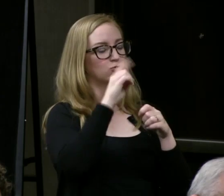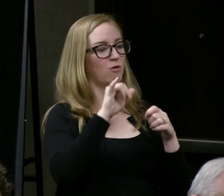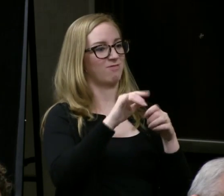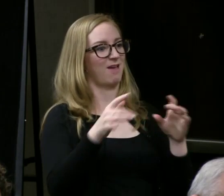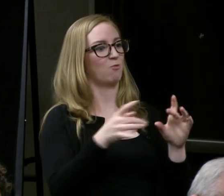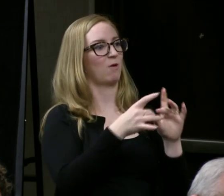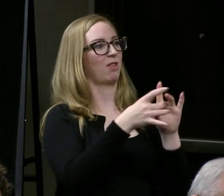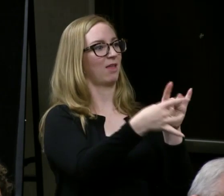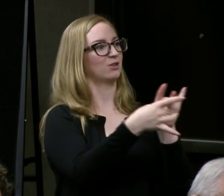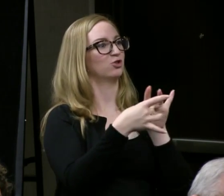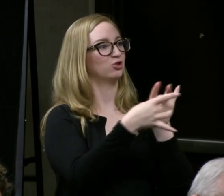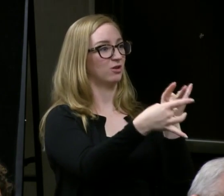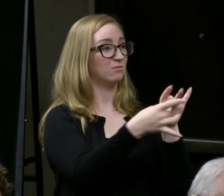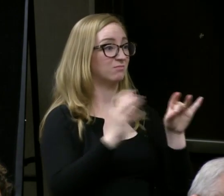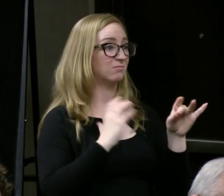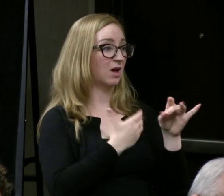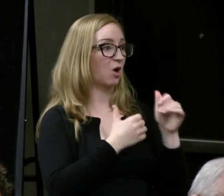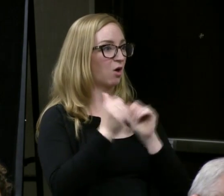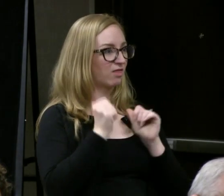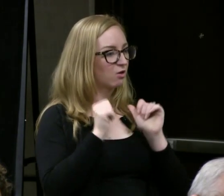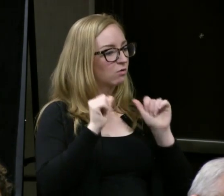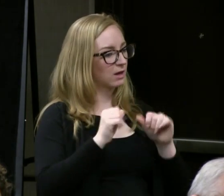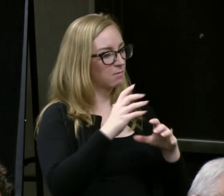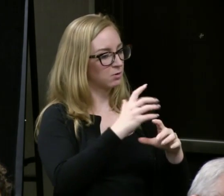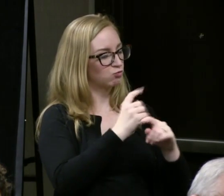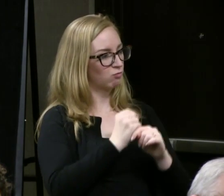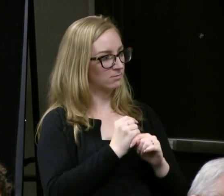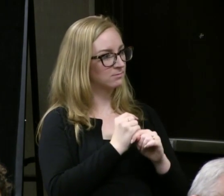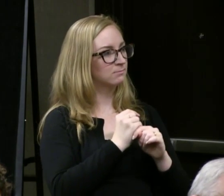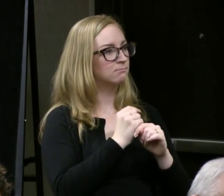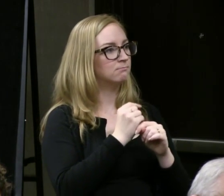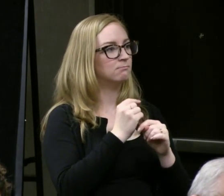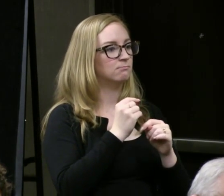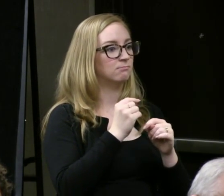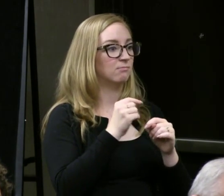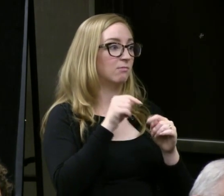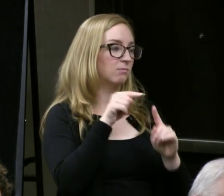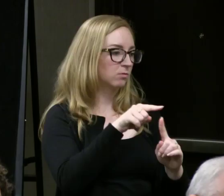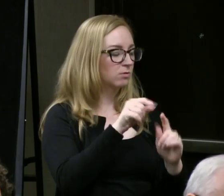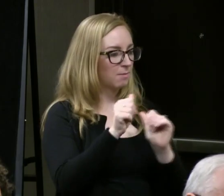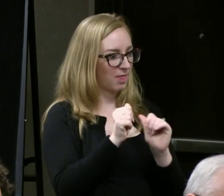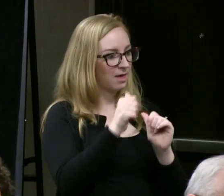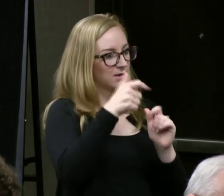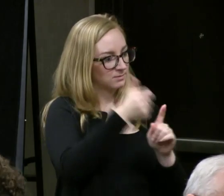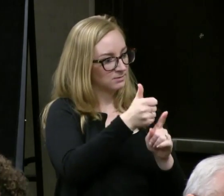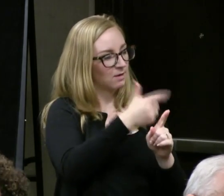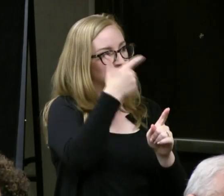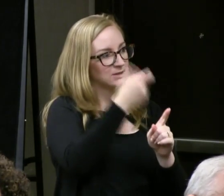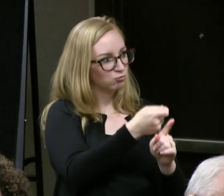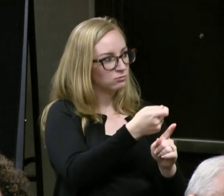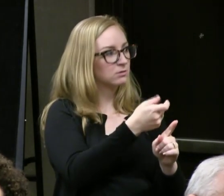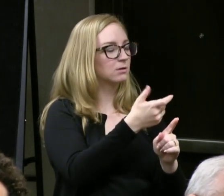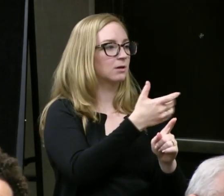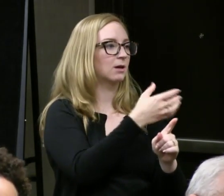that can be trusted, that the work is interesting let alone that we again don't do